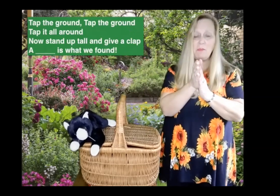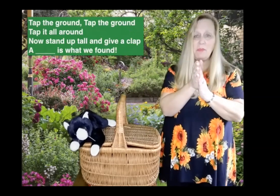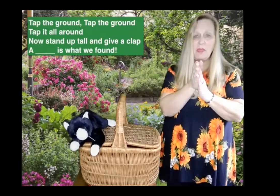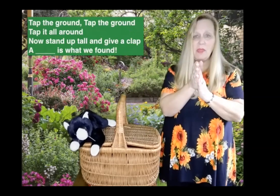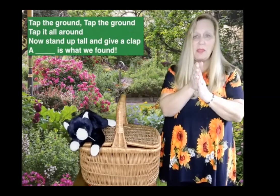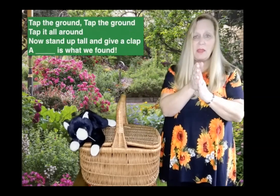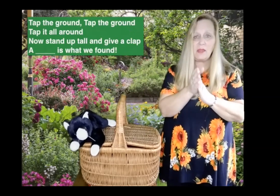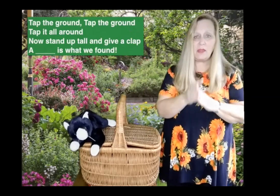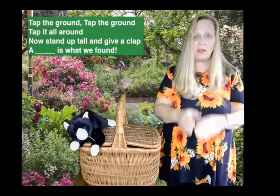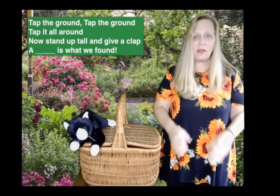Do you remember